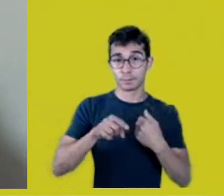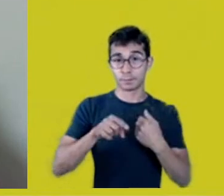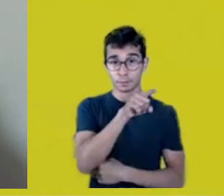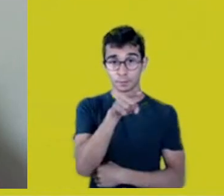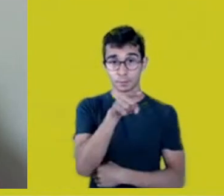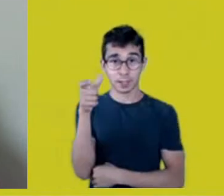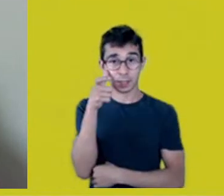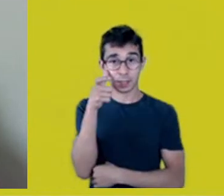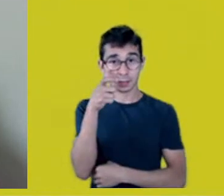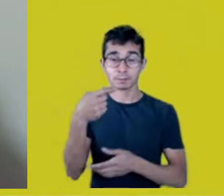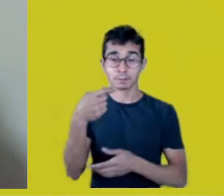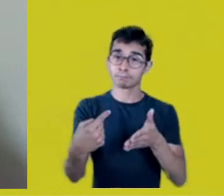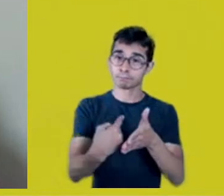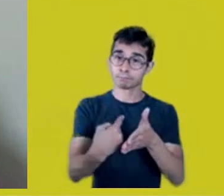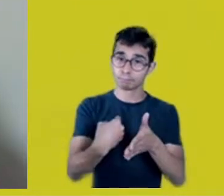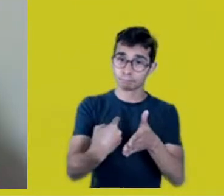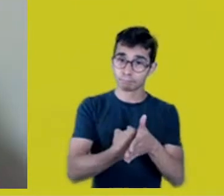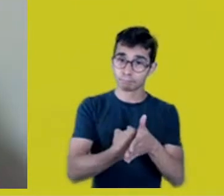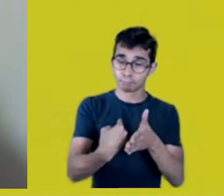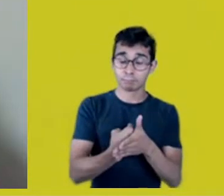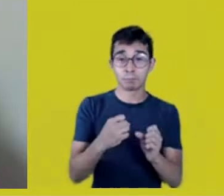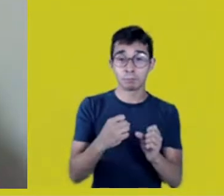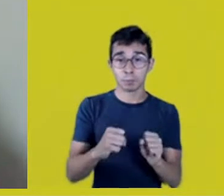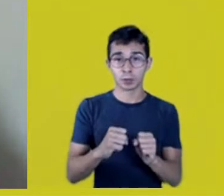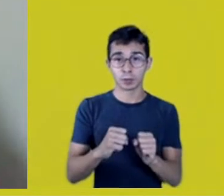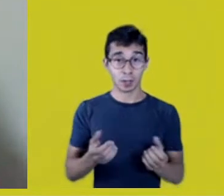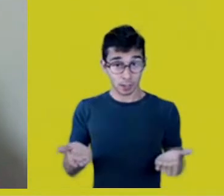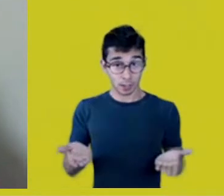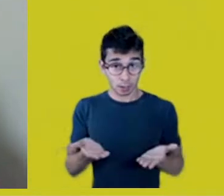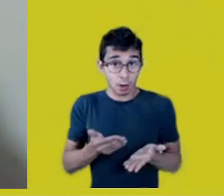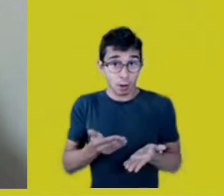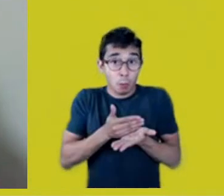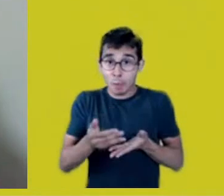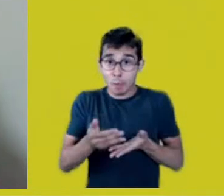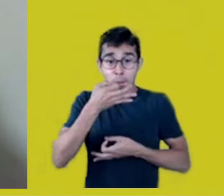and you can make your observations and questions starting right now